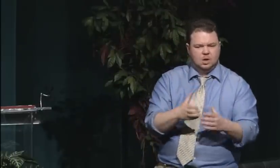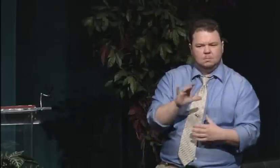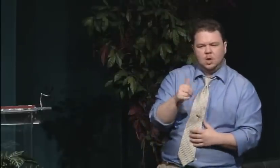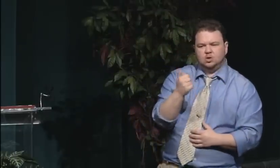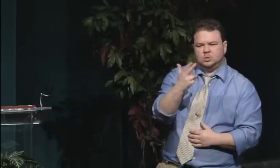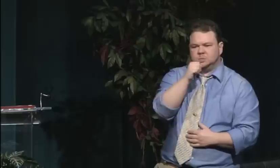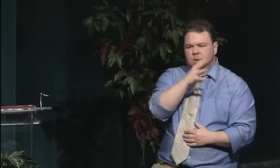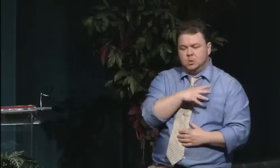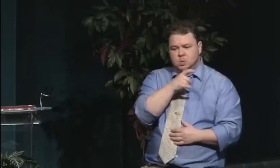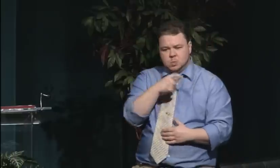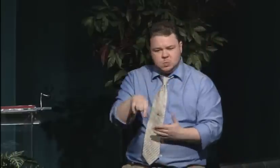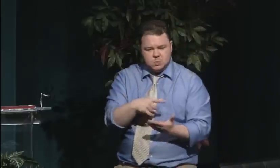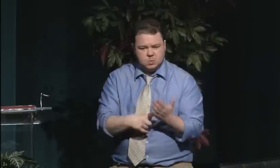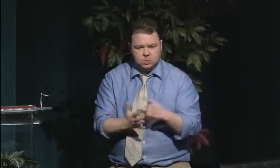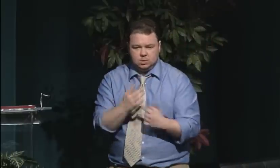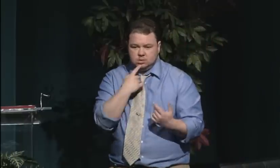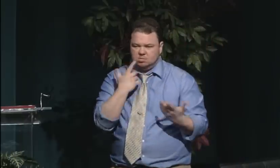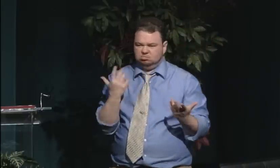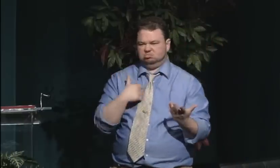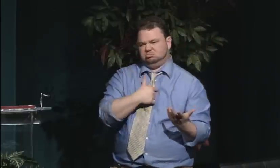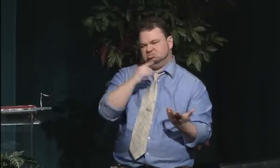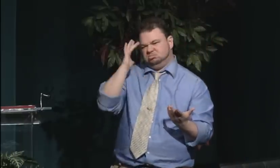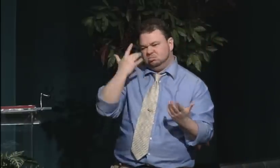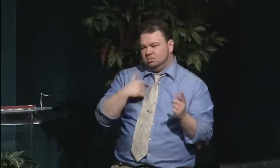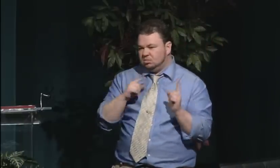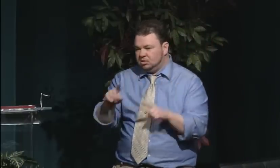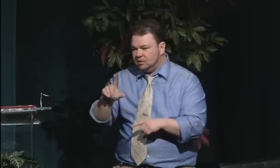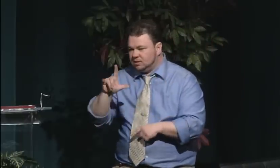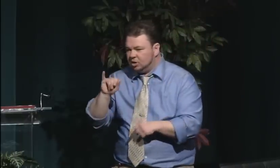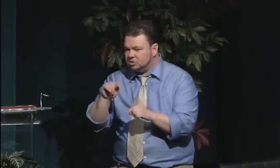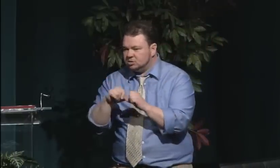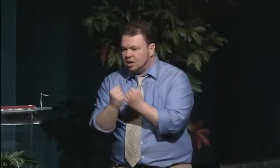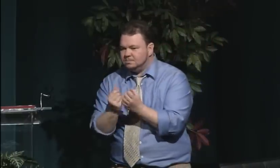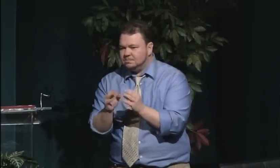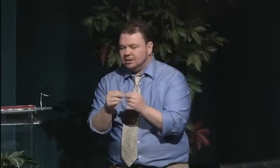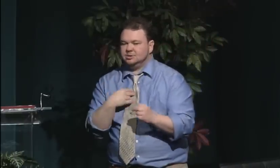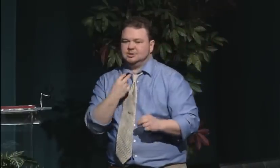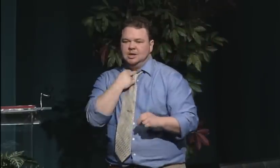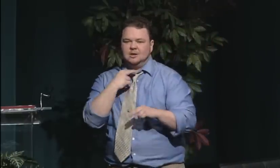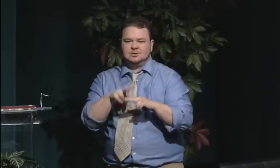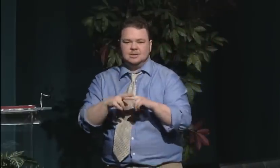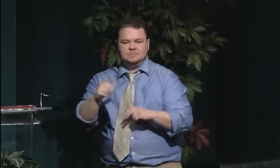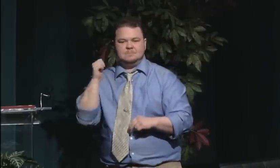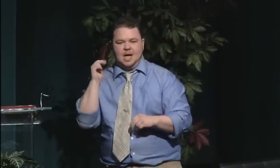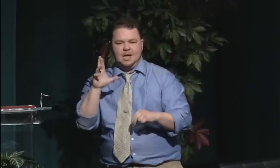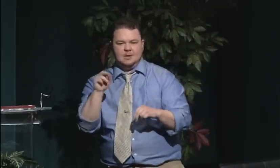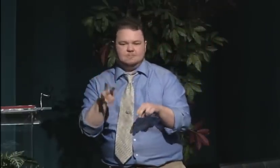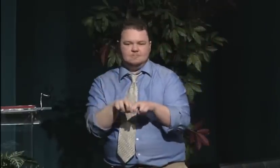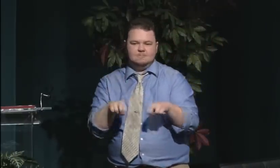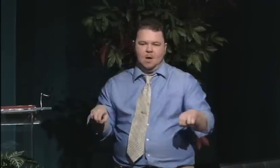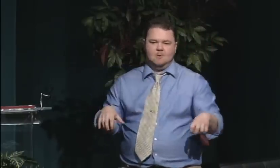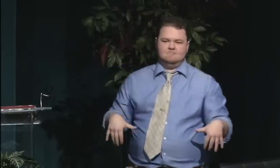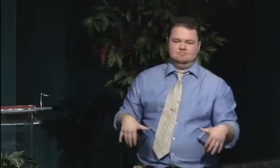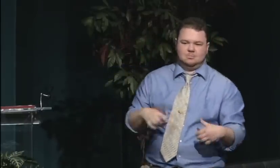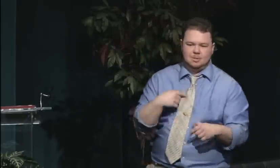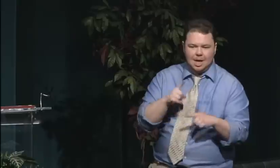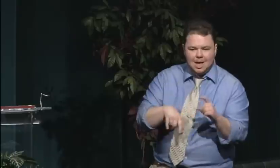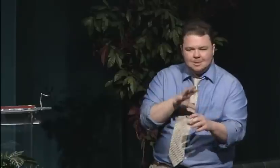they were asked to sit in the back and be quiet. Again, very much second-class citizens here,